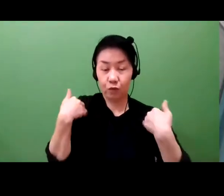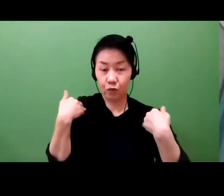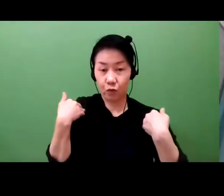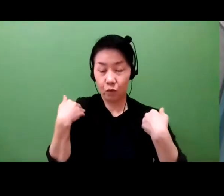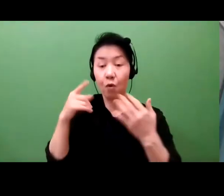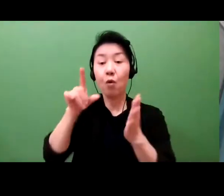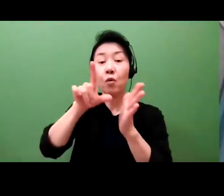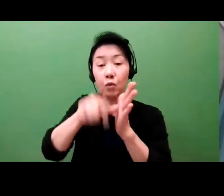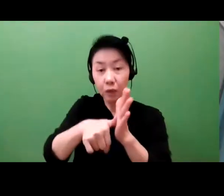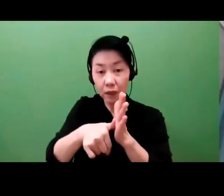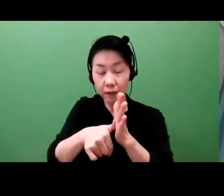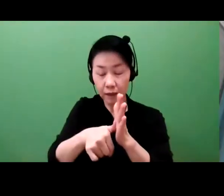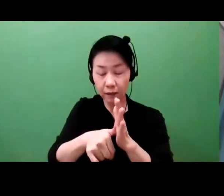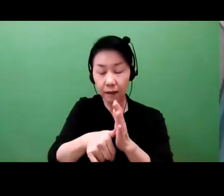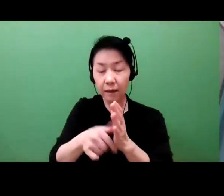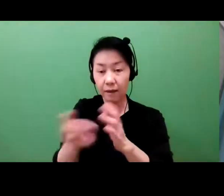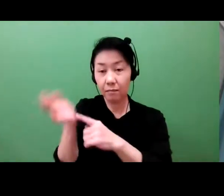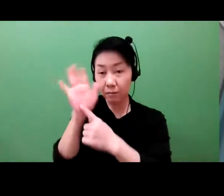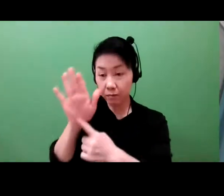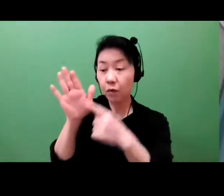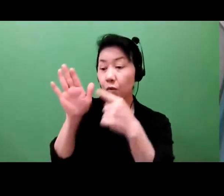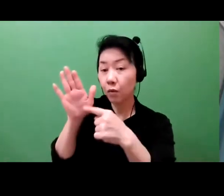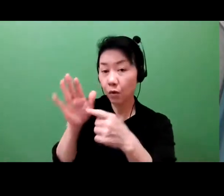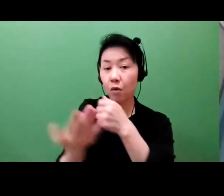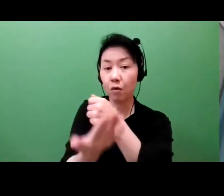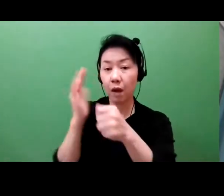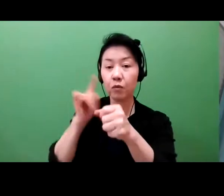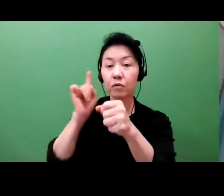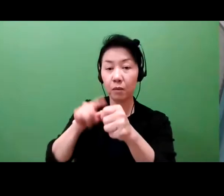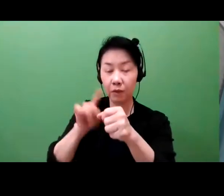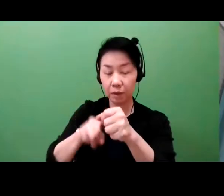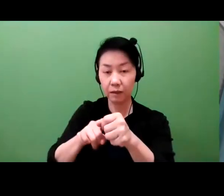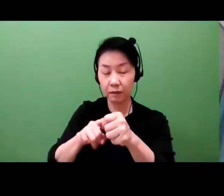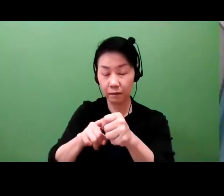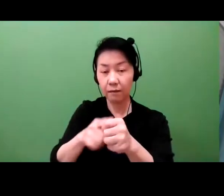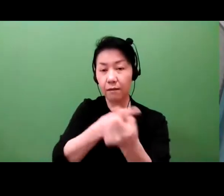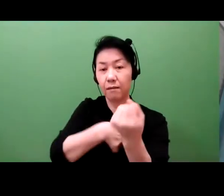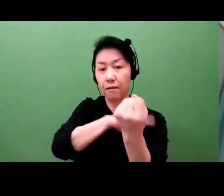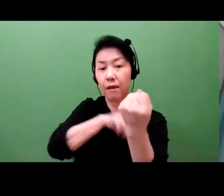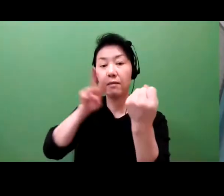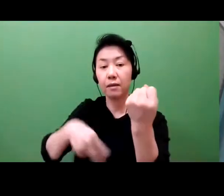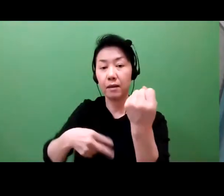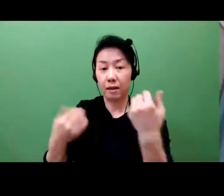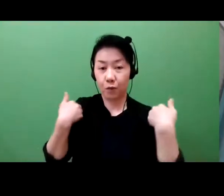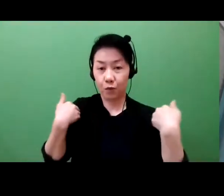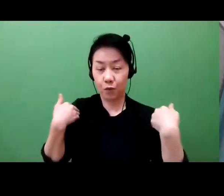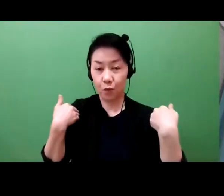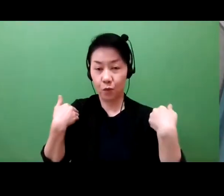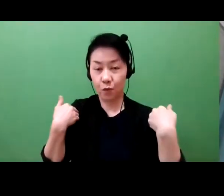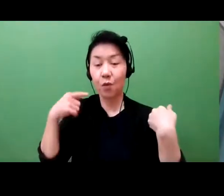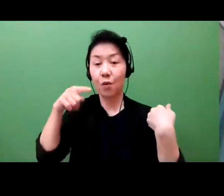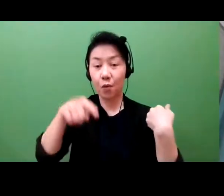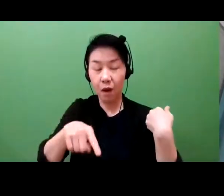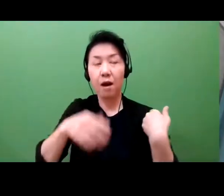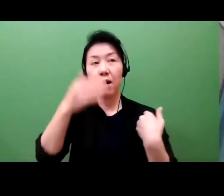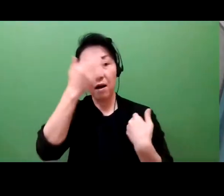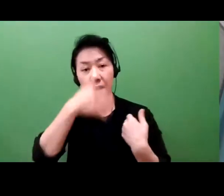that, someone else can't come in and just steal it. So perhaps at the most basic level,